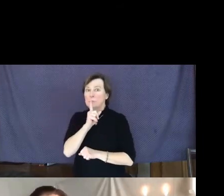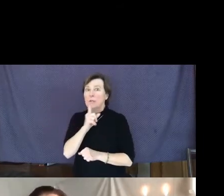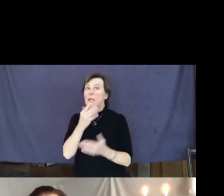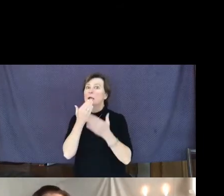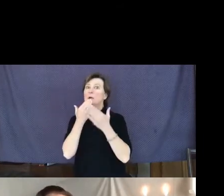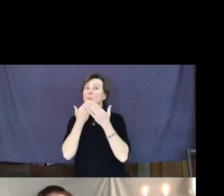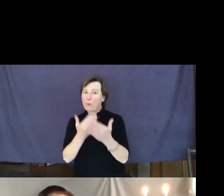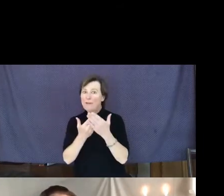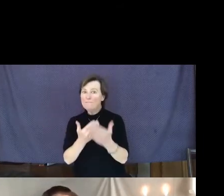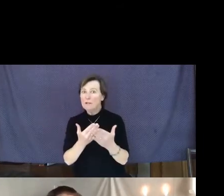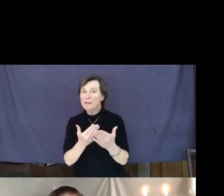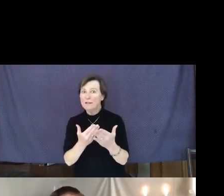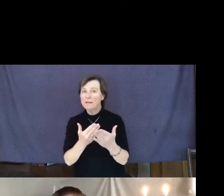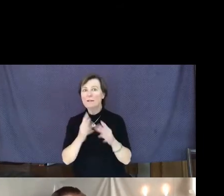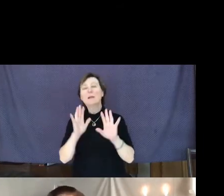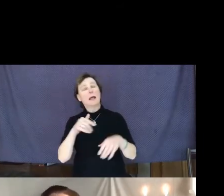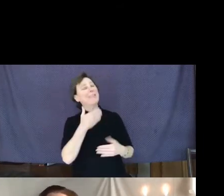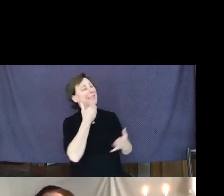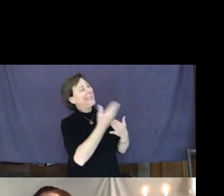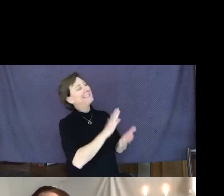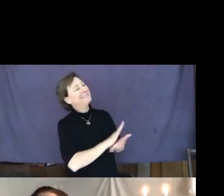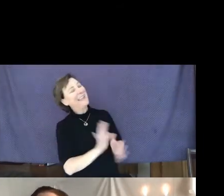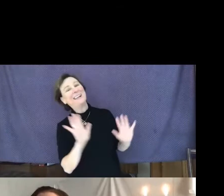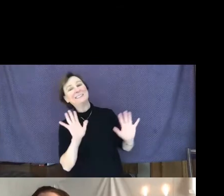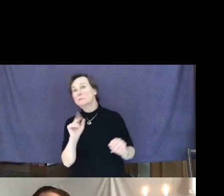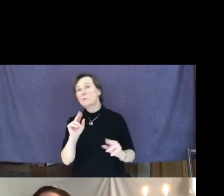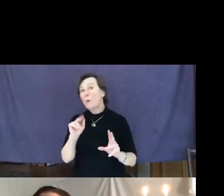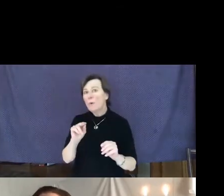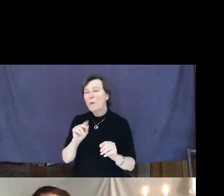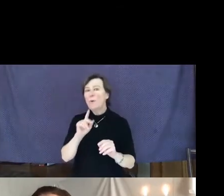Not just, "Thank you, that's nice," but effusive